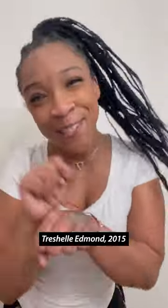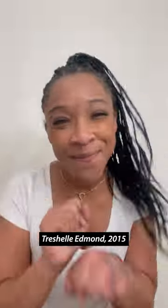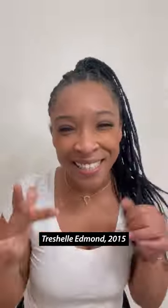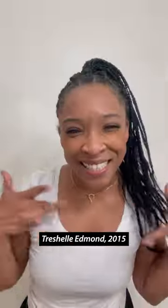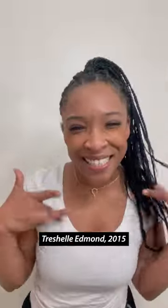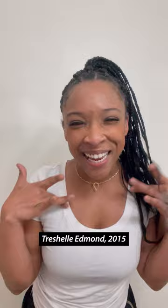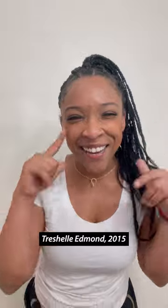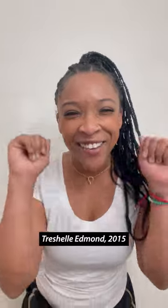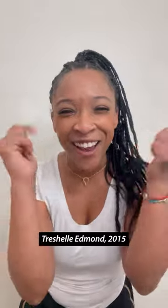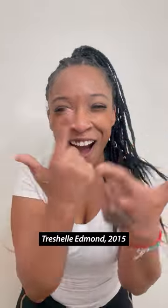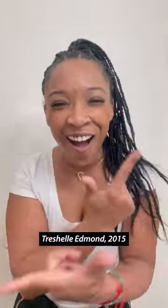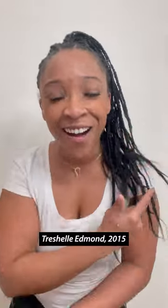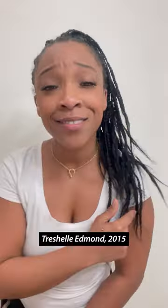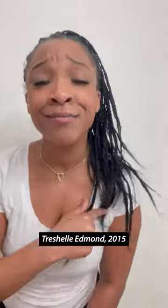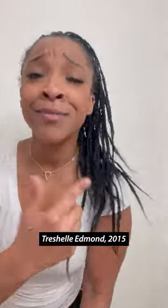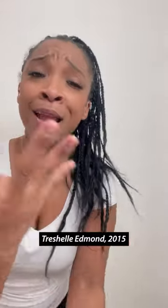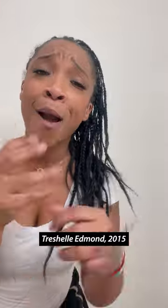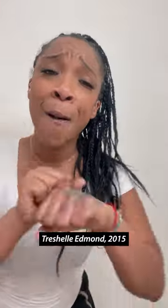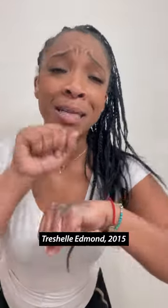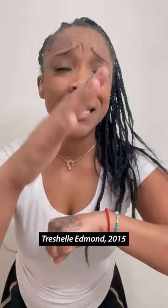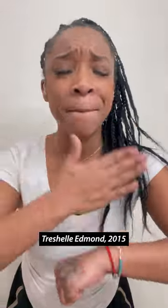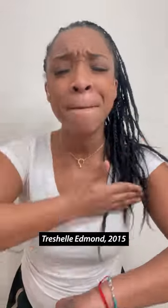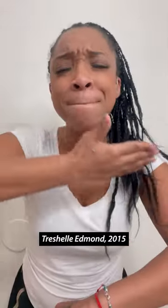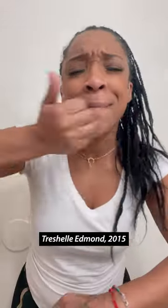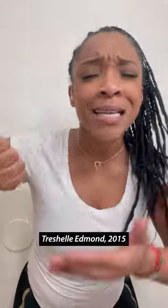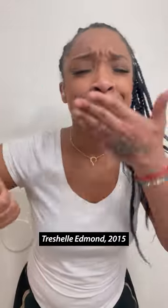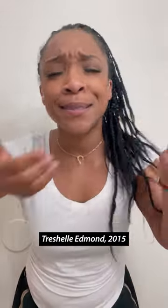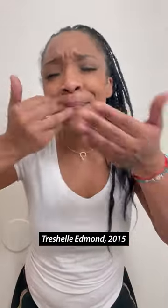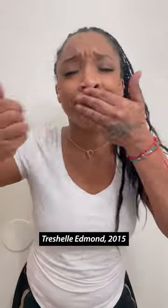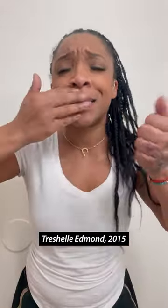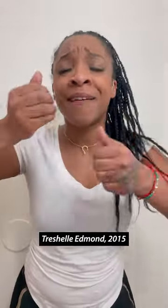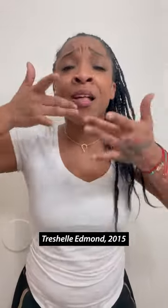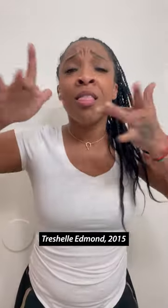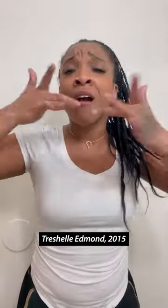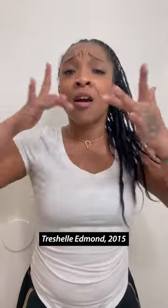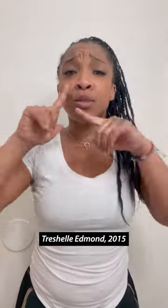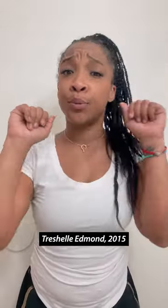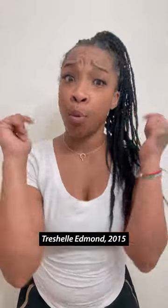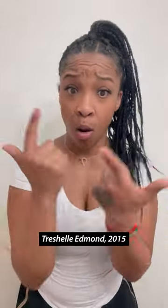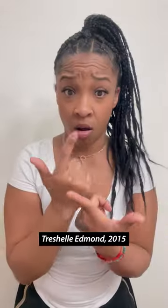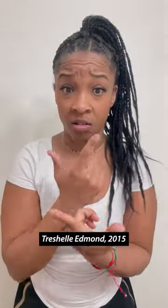I’m so excited for y’all! I want to send my best best bestttt of luck to y’all.